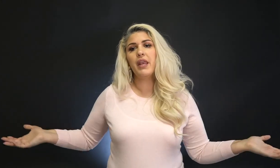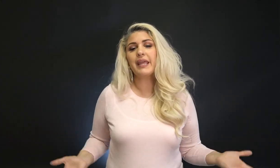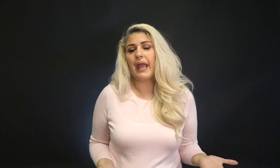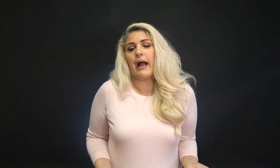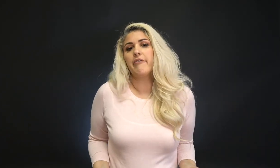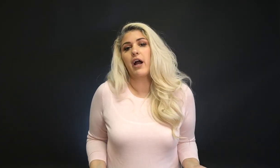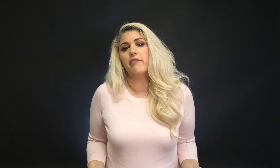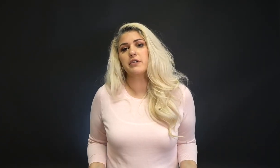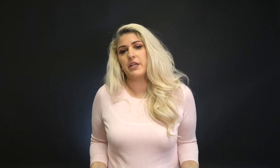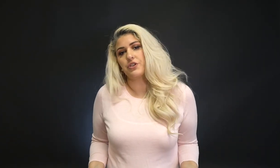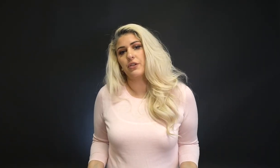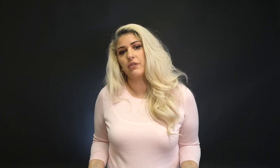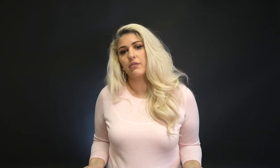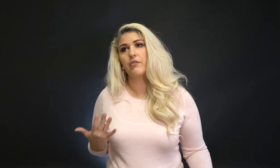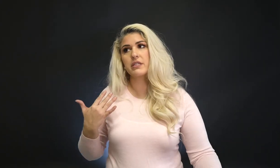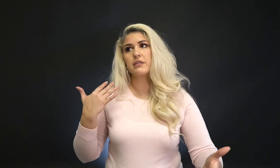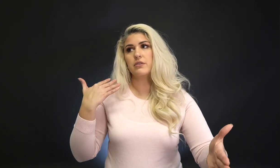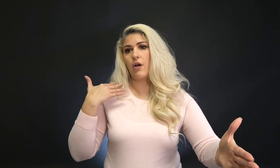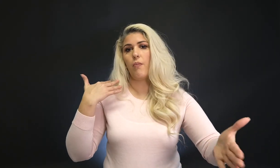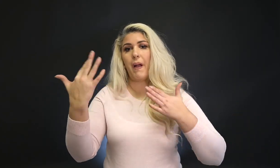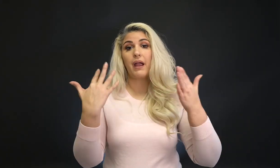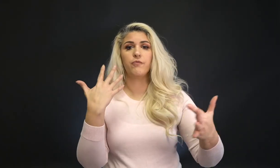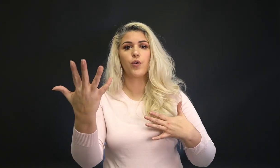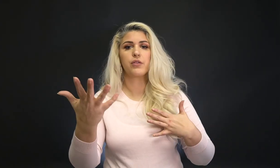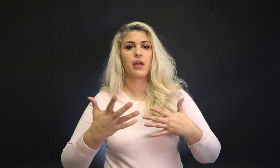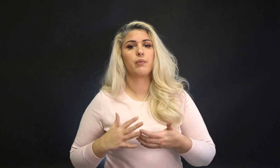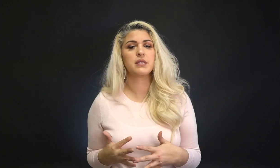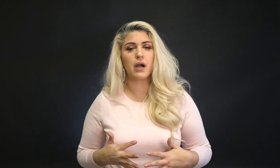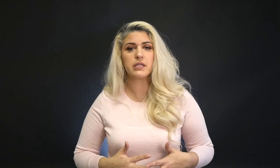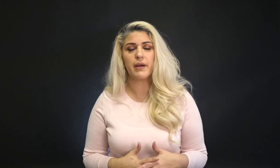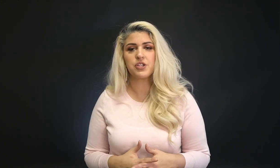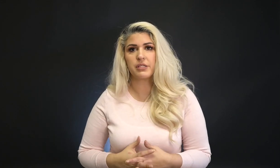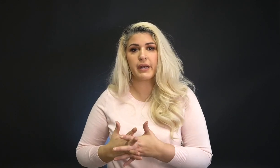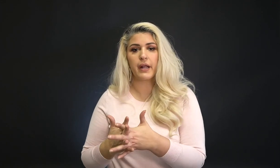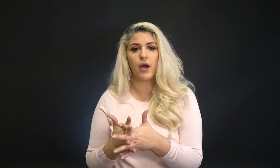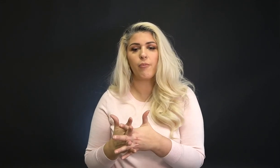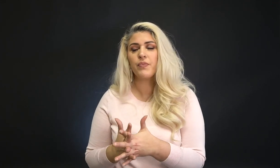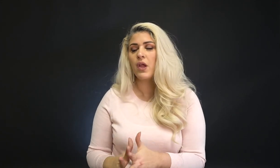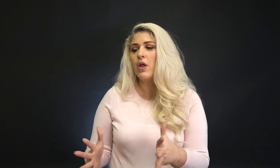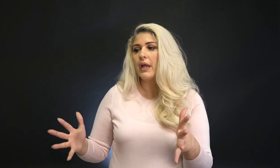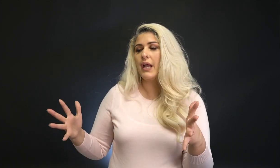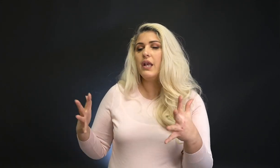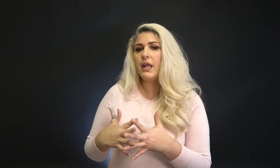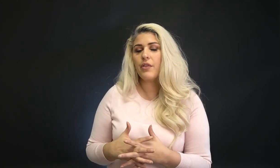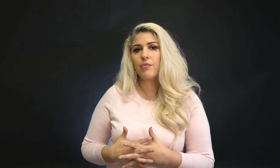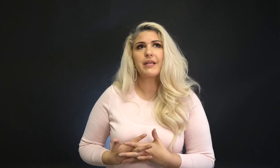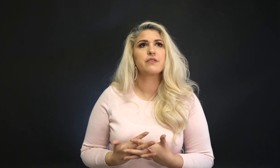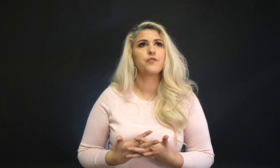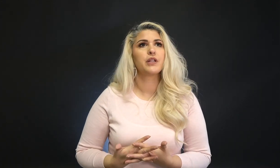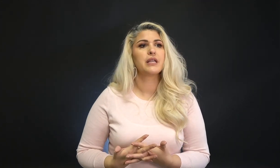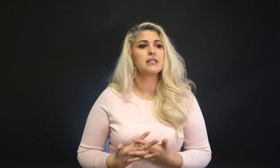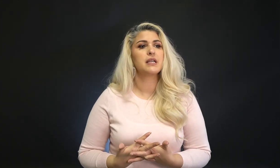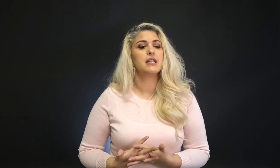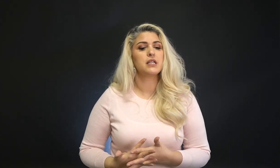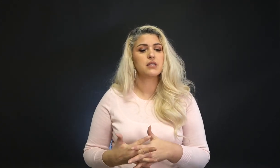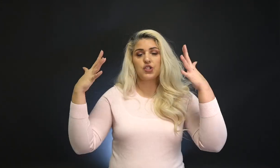then I can't have a conversation. There is no back and forth, like we talked about just a minute ago. Okay, another reason for this is,